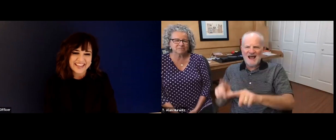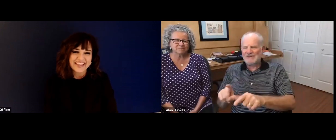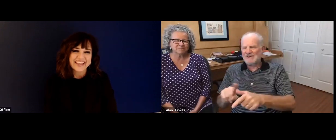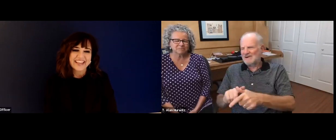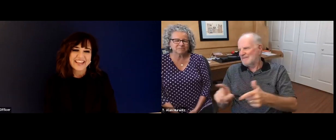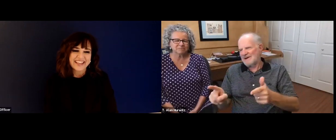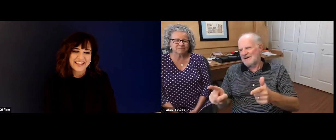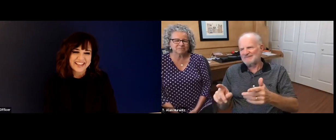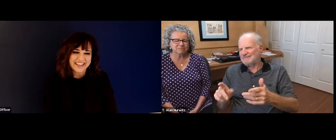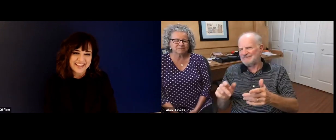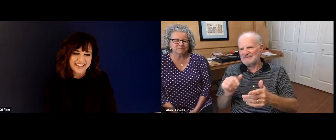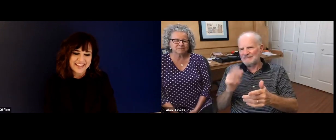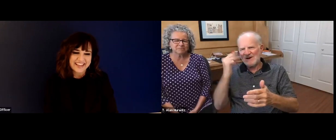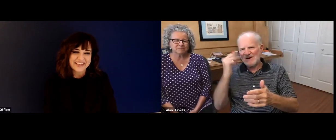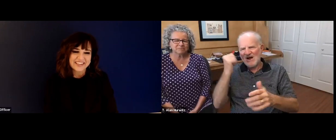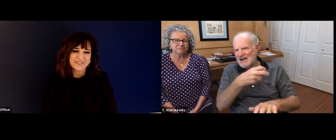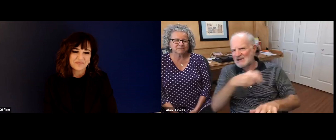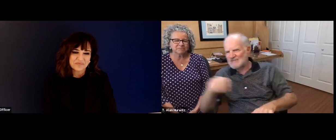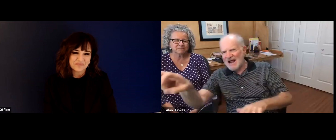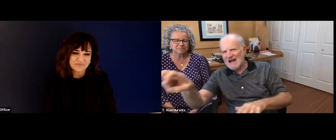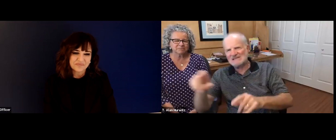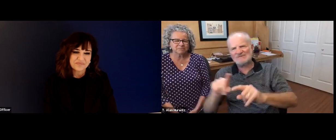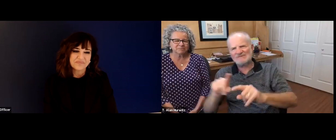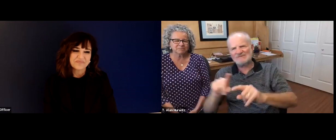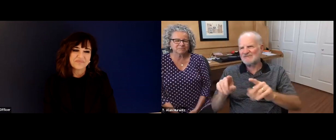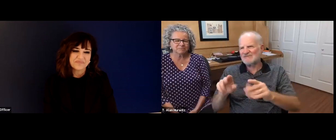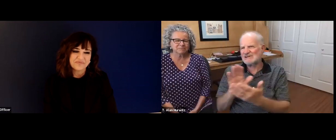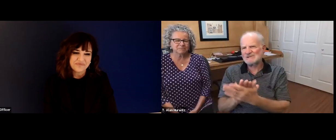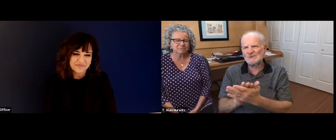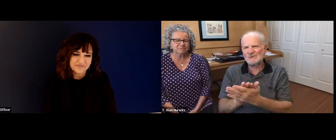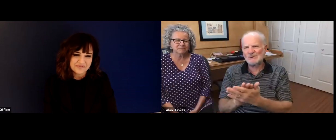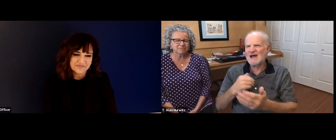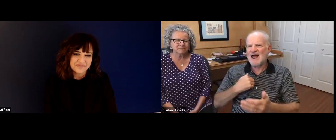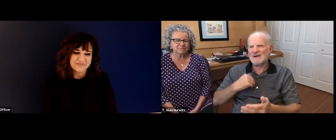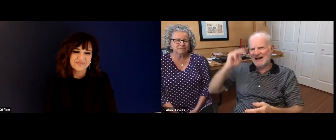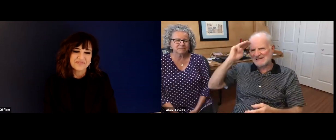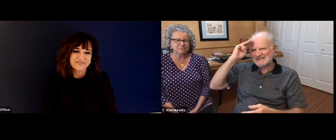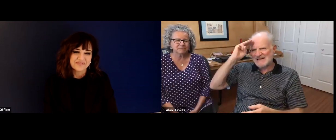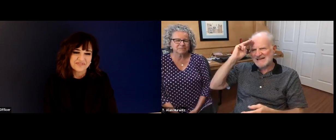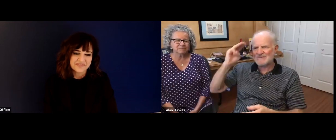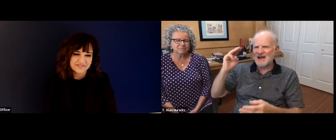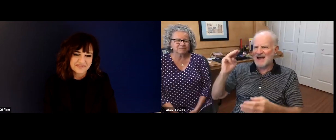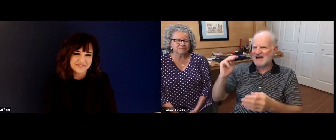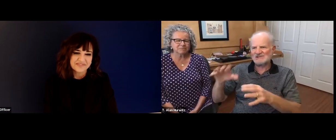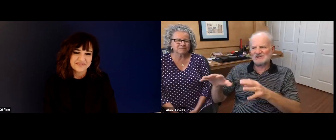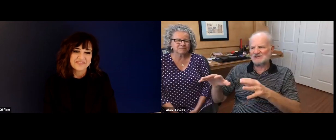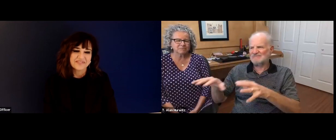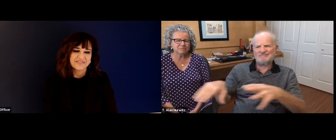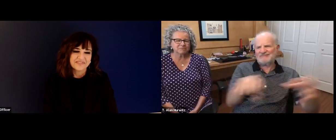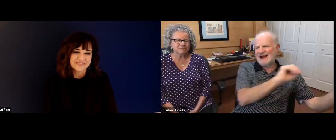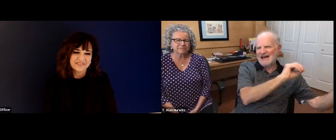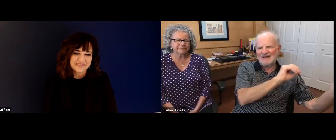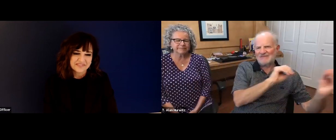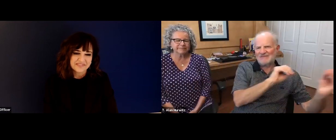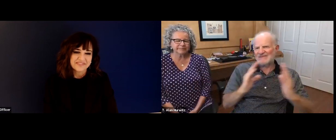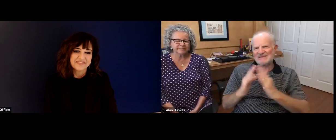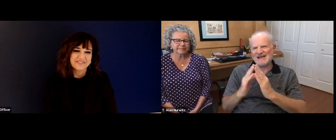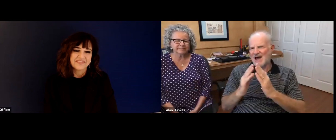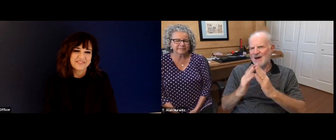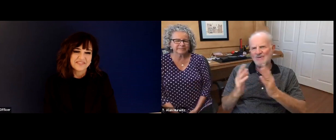far as I could have. The I didn't become an Eagle Scout, which was something I was really hoping to achieve. But because